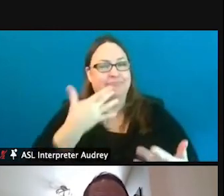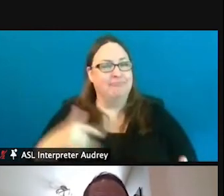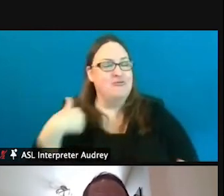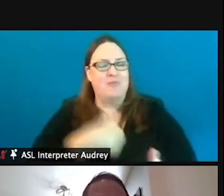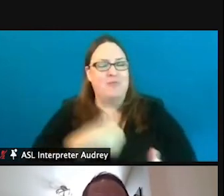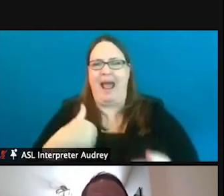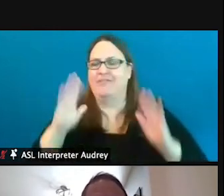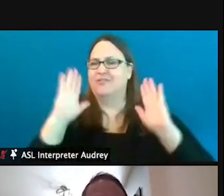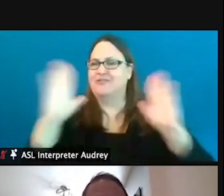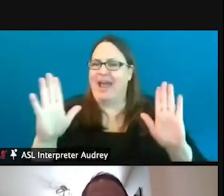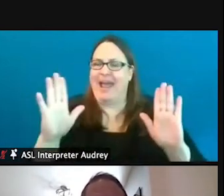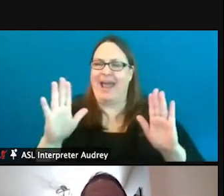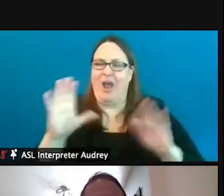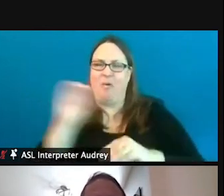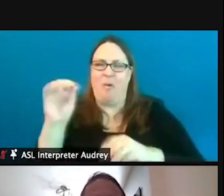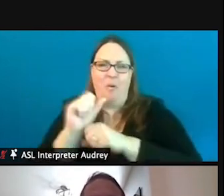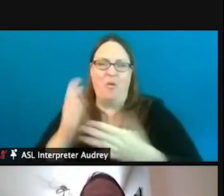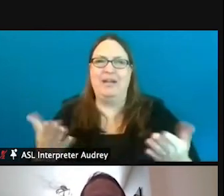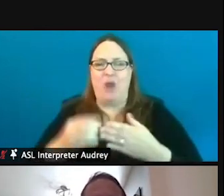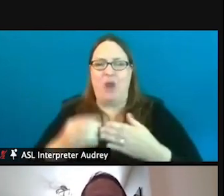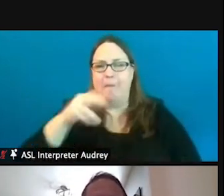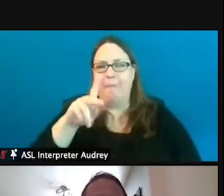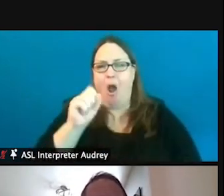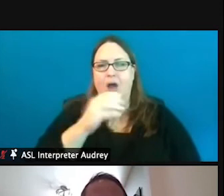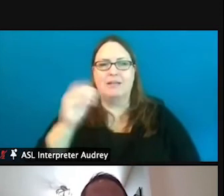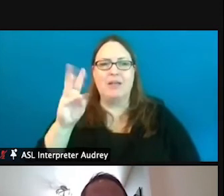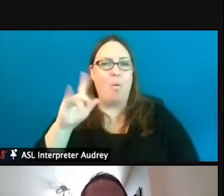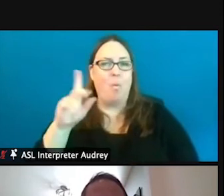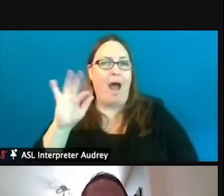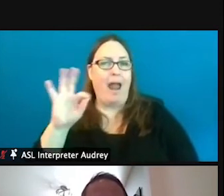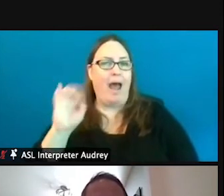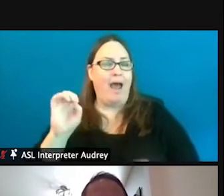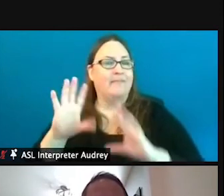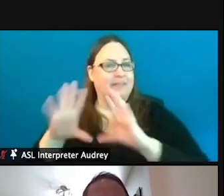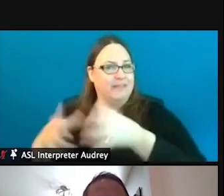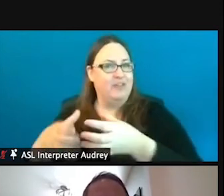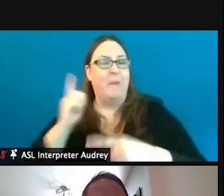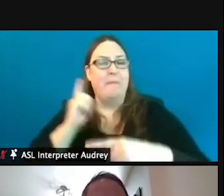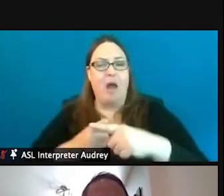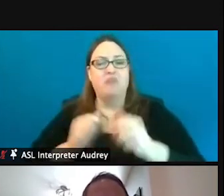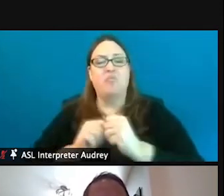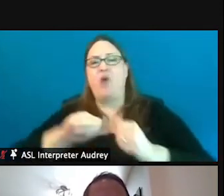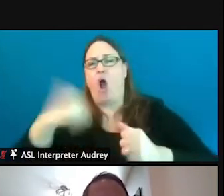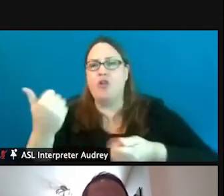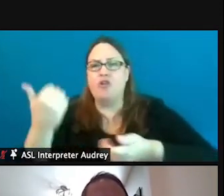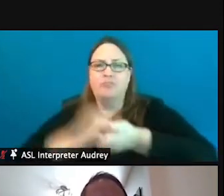like in Parks Division and Wildlife Division, as well as other collaborators and municipalities